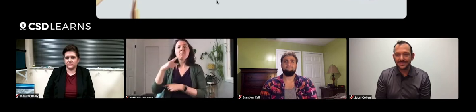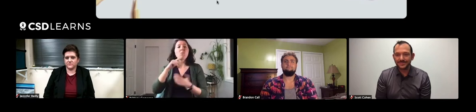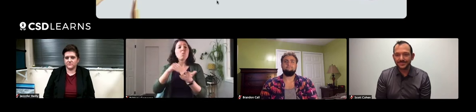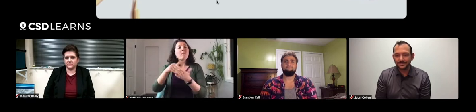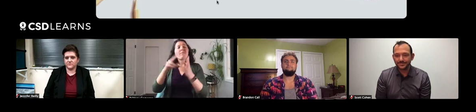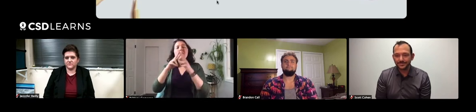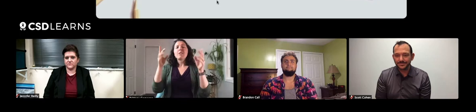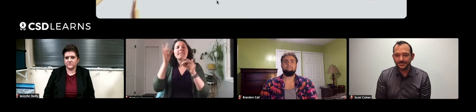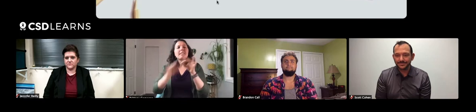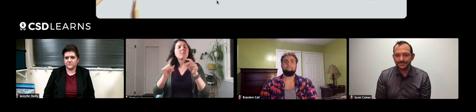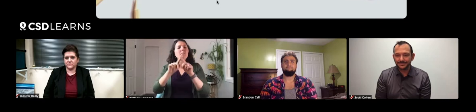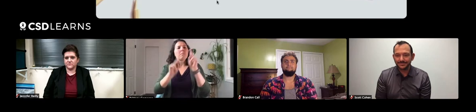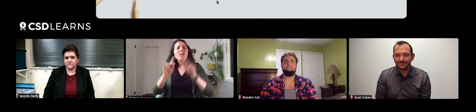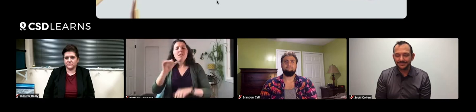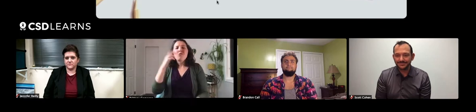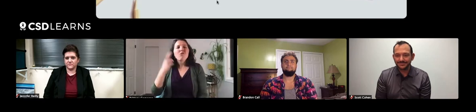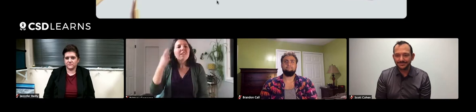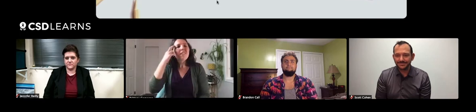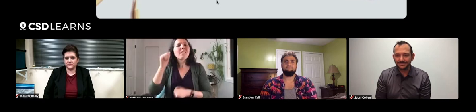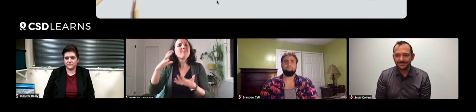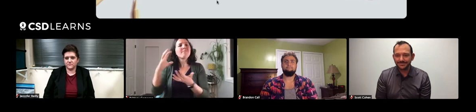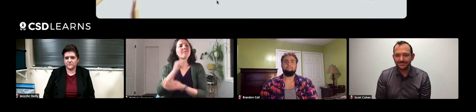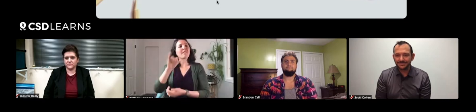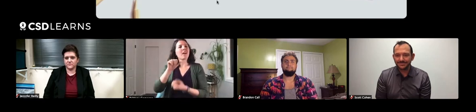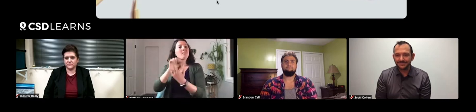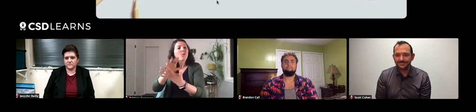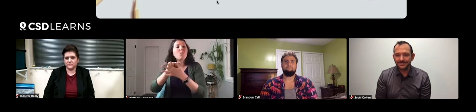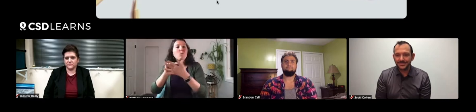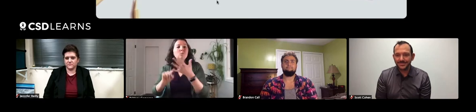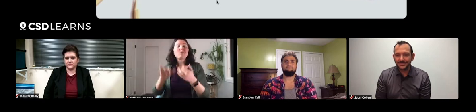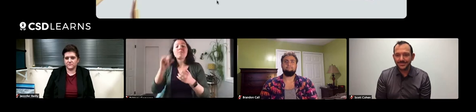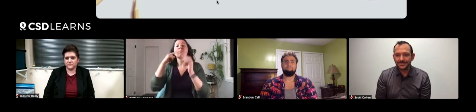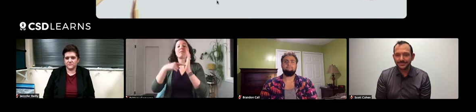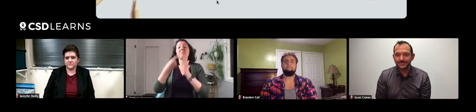that's usually very simple but a lot of things that people don't realize. And so, we really use that approach.